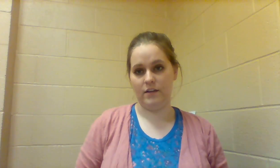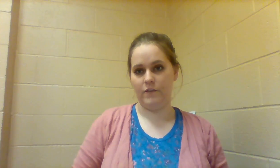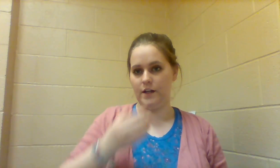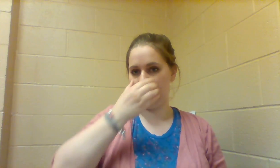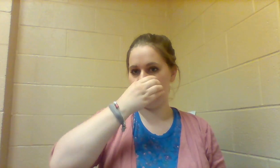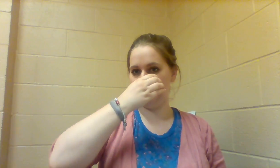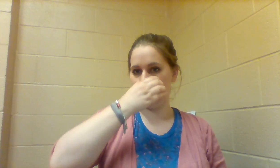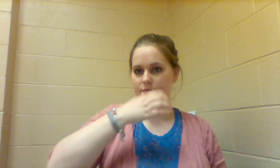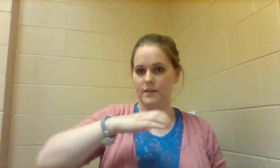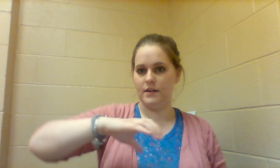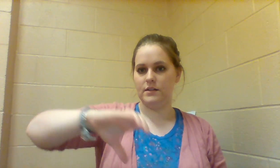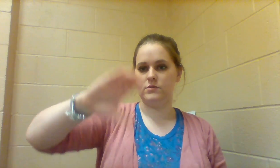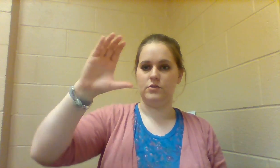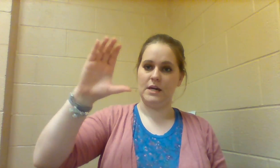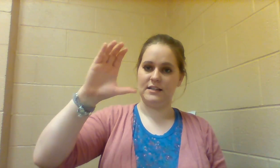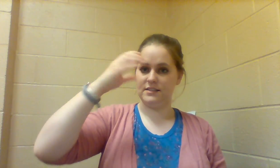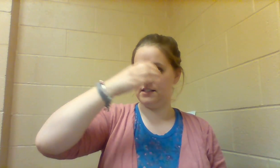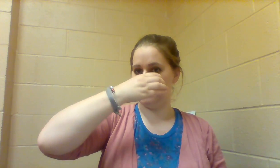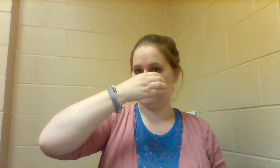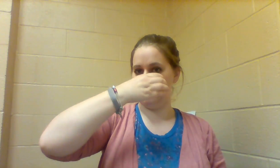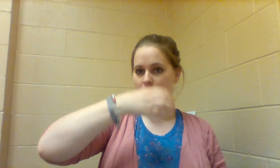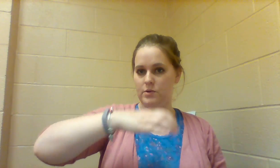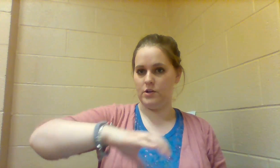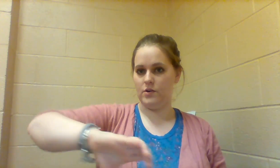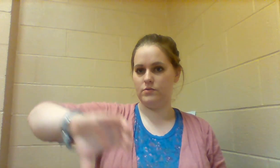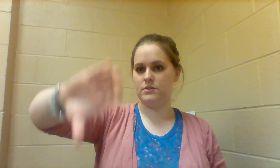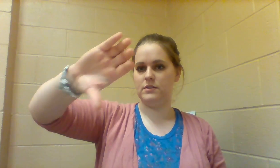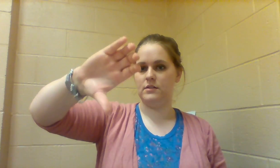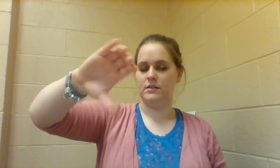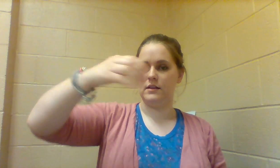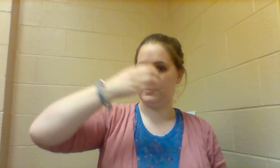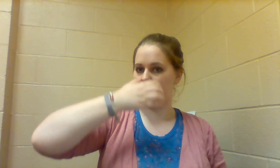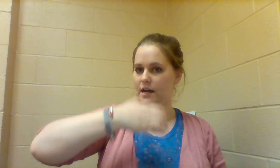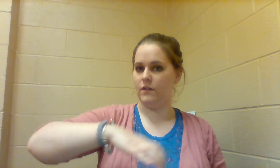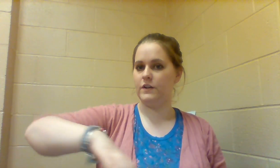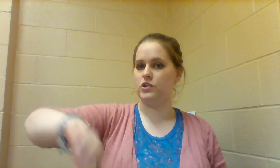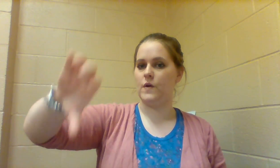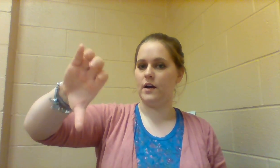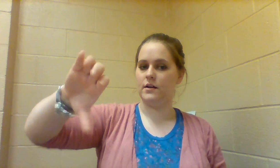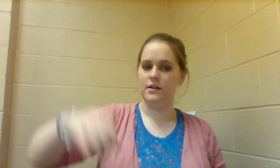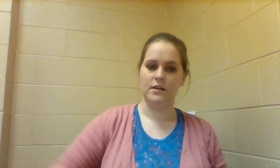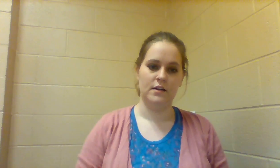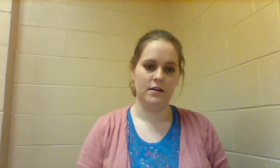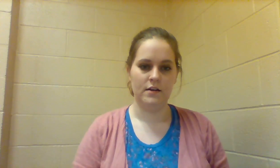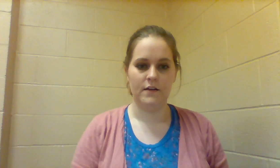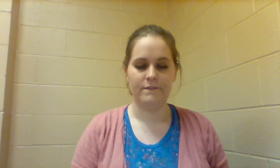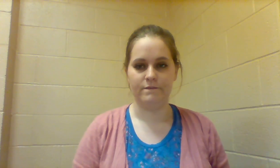ELEPHANT you make a C come from your nose like an ELEPHANT trunk